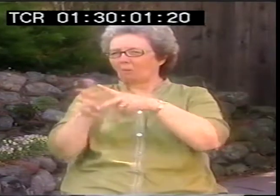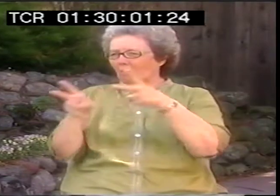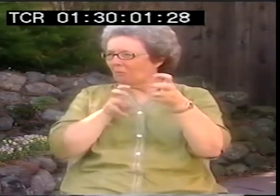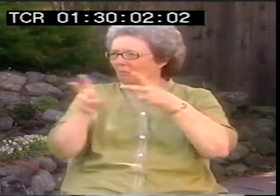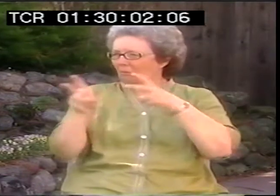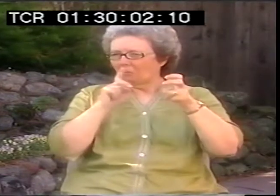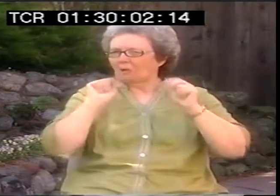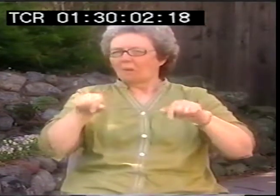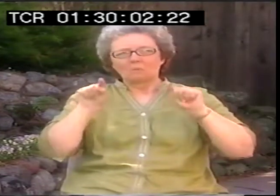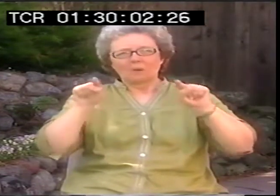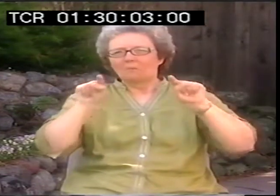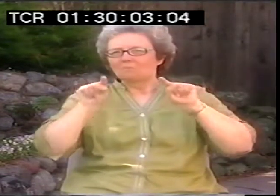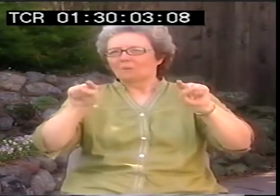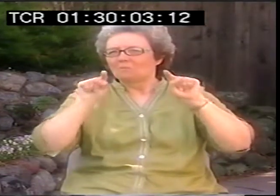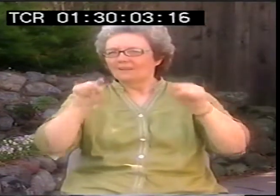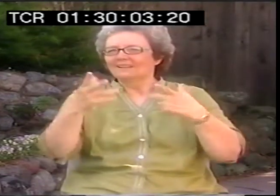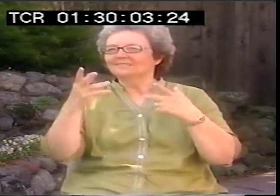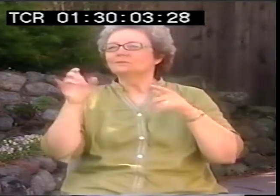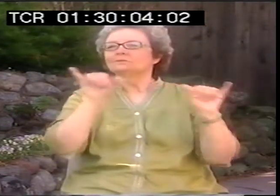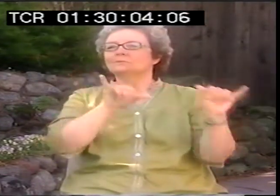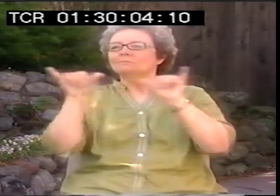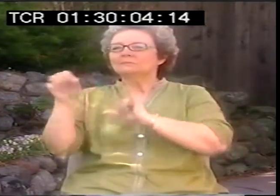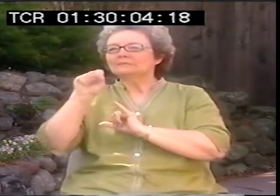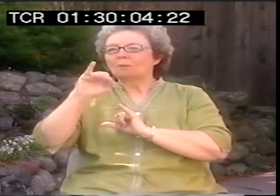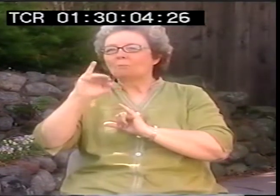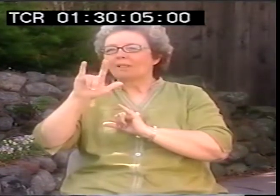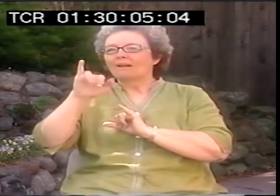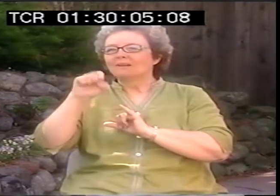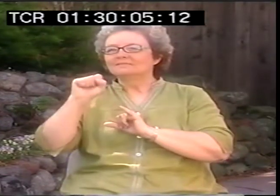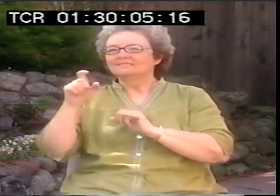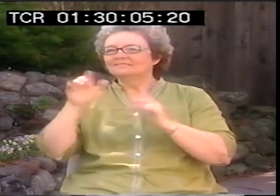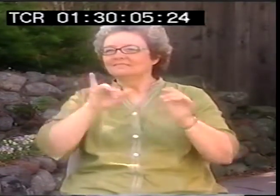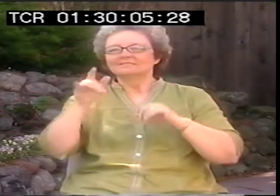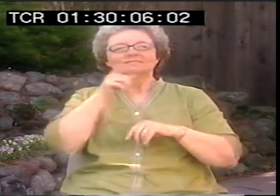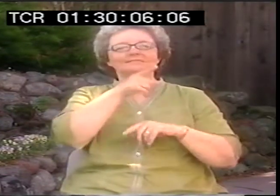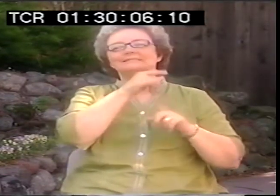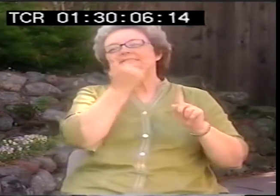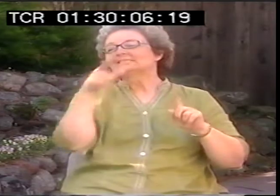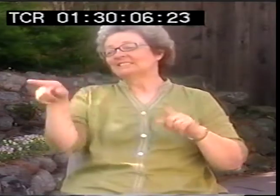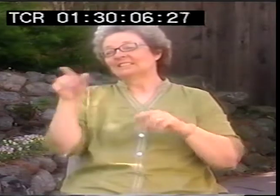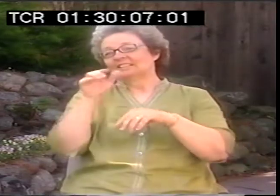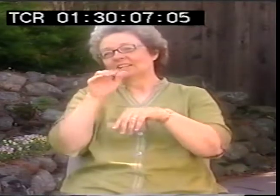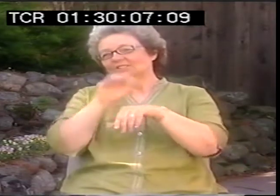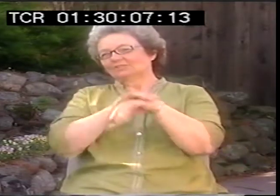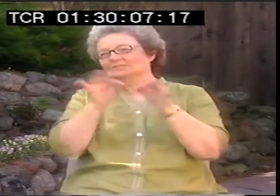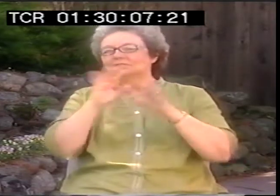that's in written poetry, we have in sign language poetry. We have similes.